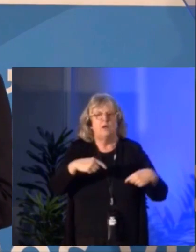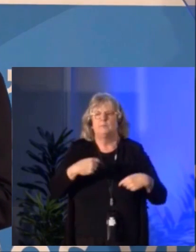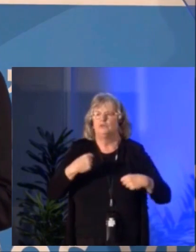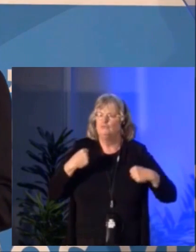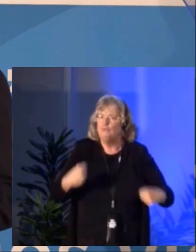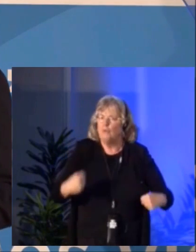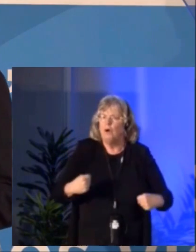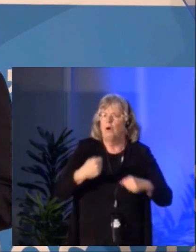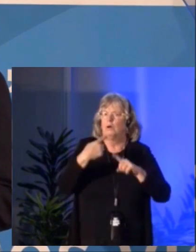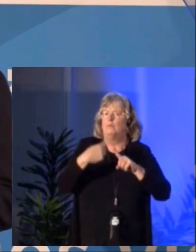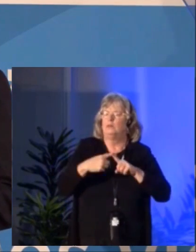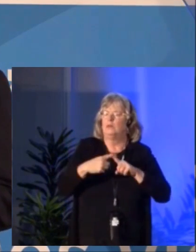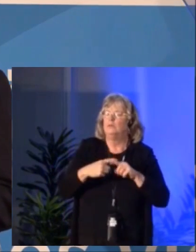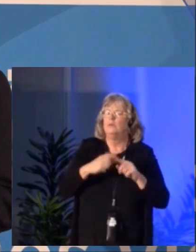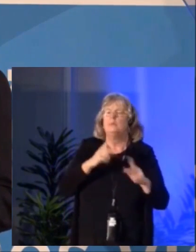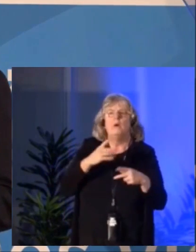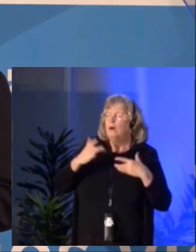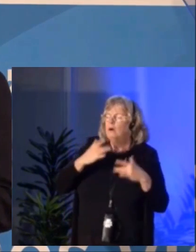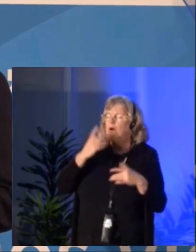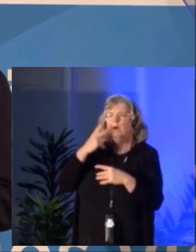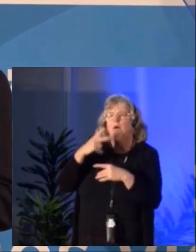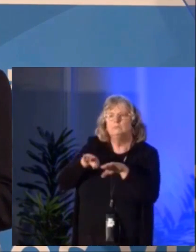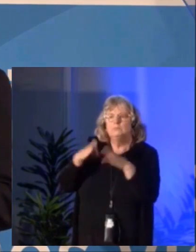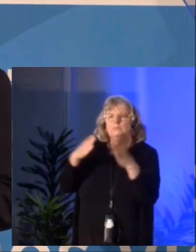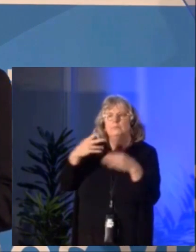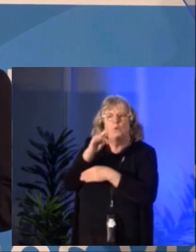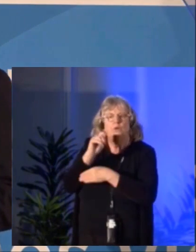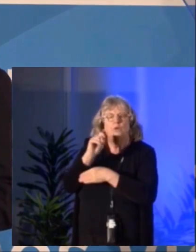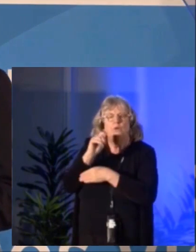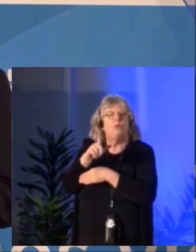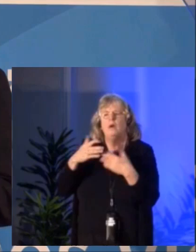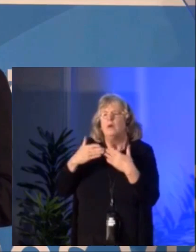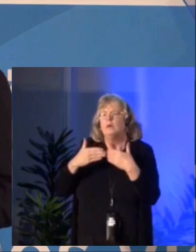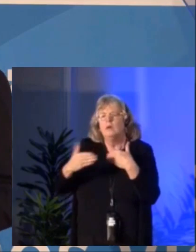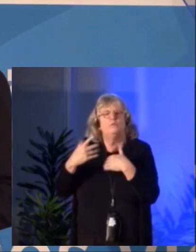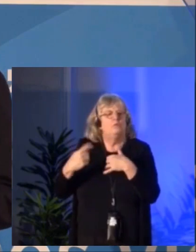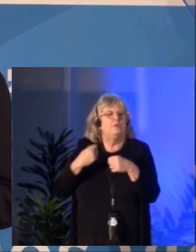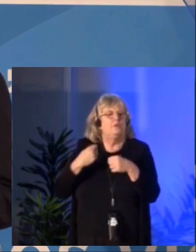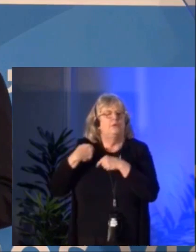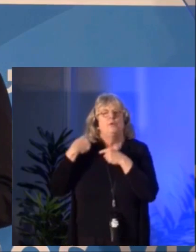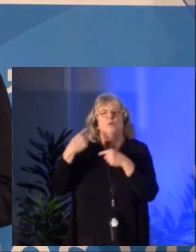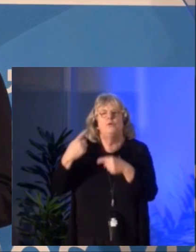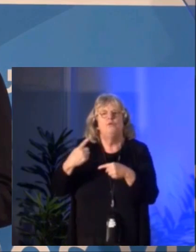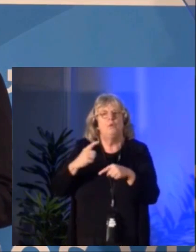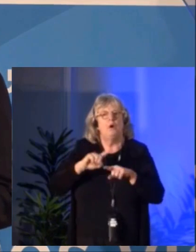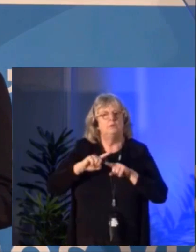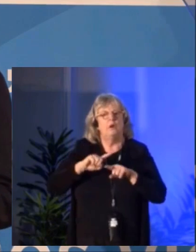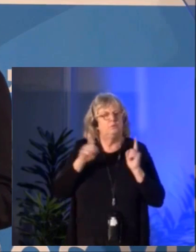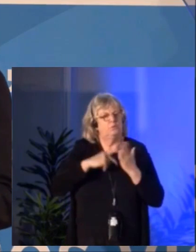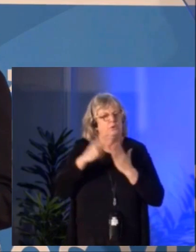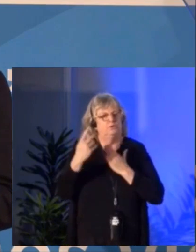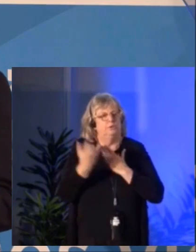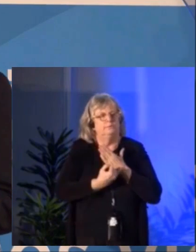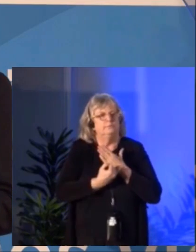The response has been strong and positive not just for the launch of the portal, but also throughout the year